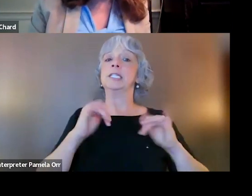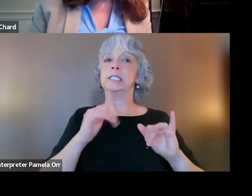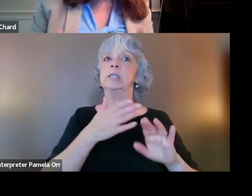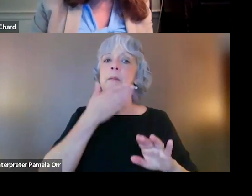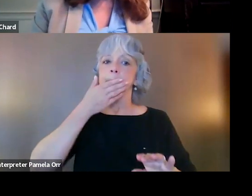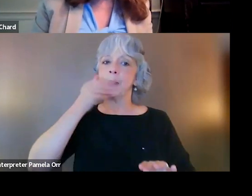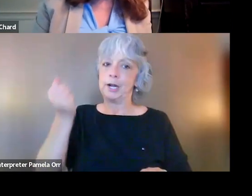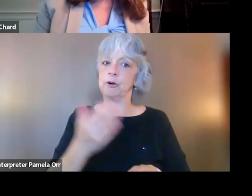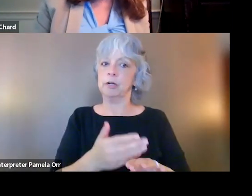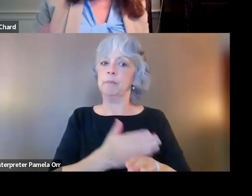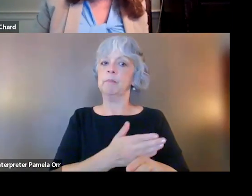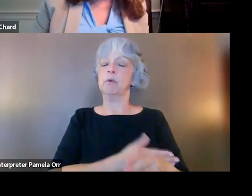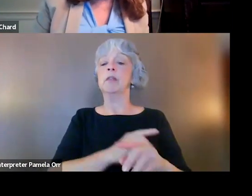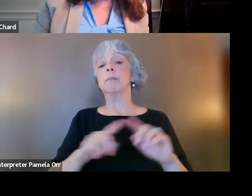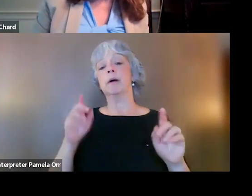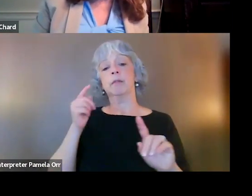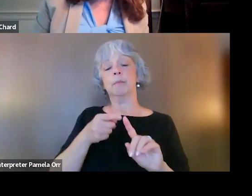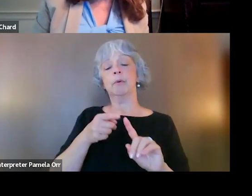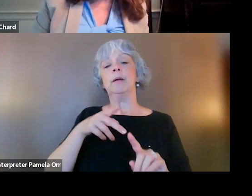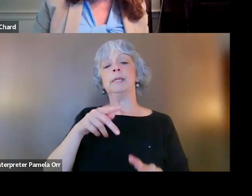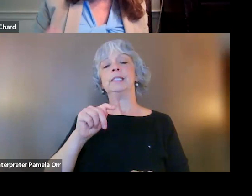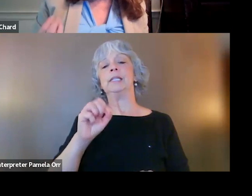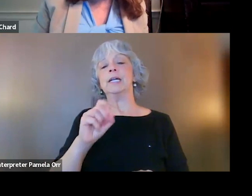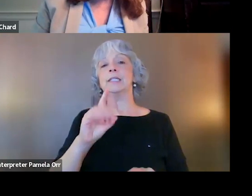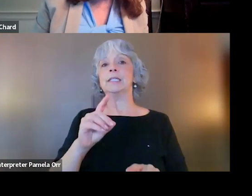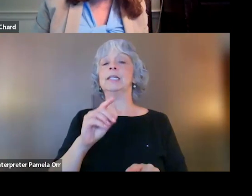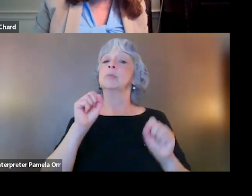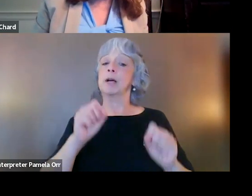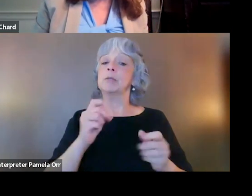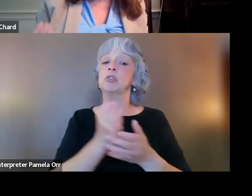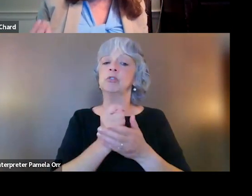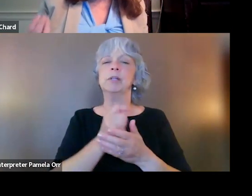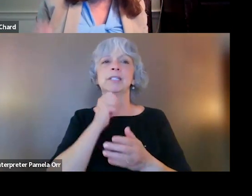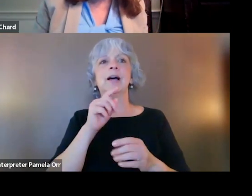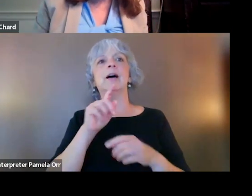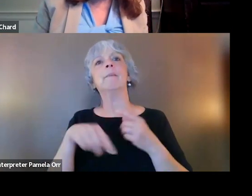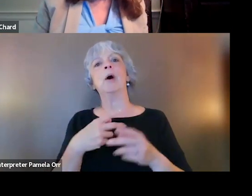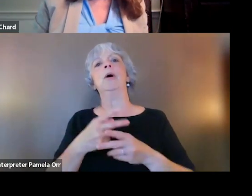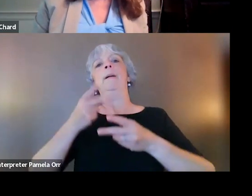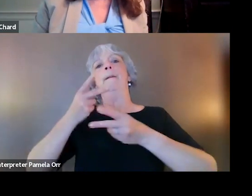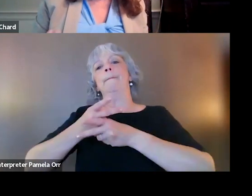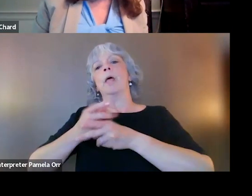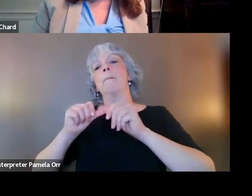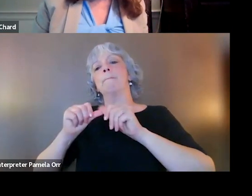So the bottom line is PTSD is treatable. It's not about maintenance, which is what we used to talk about in the veterans,